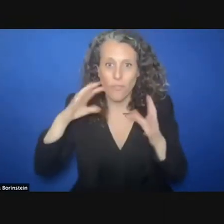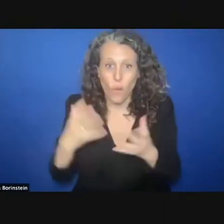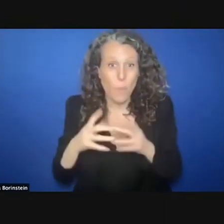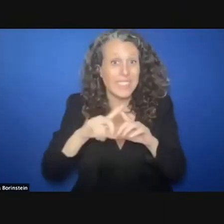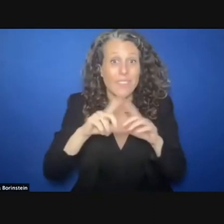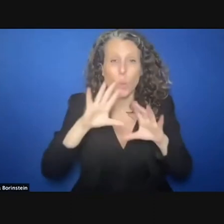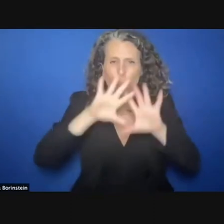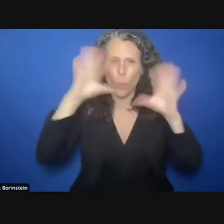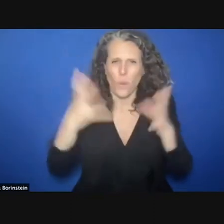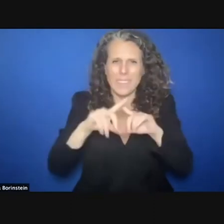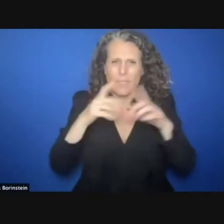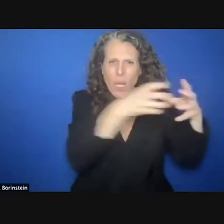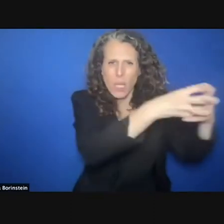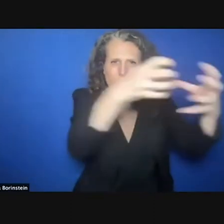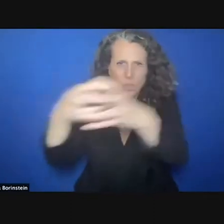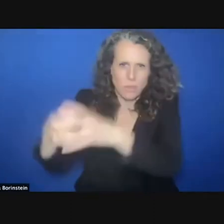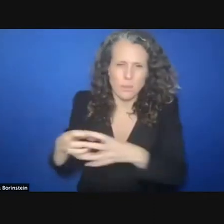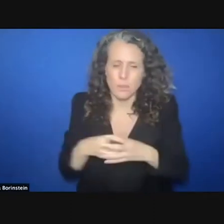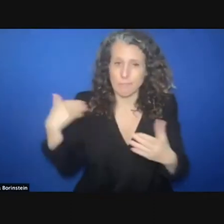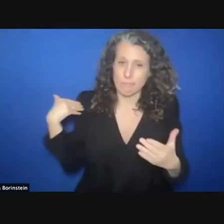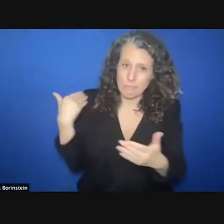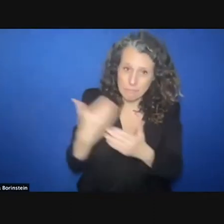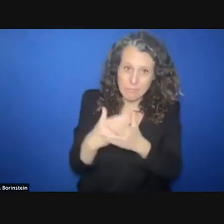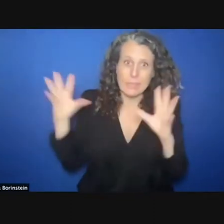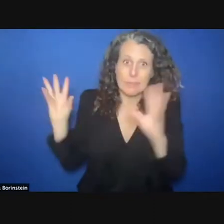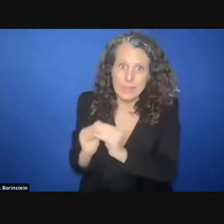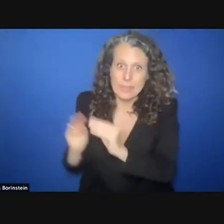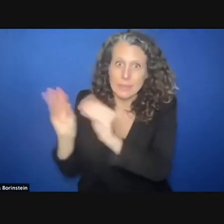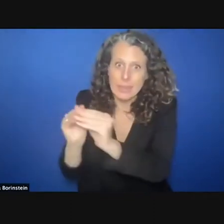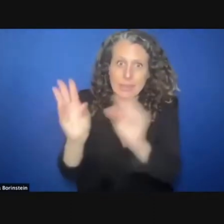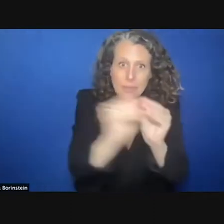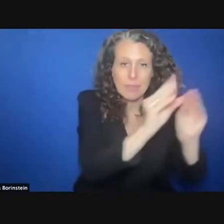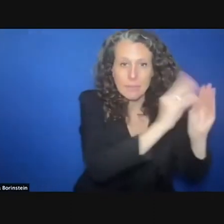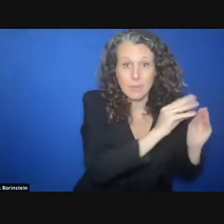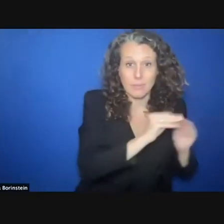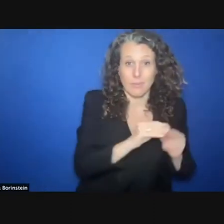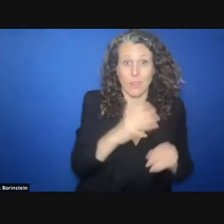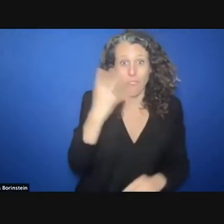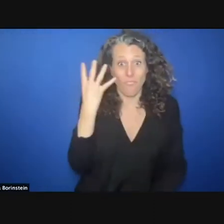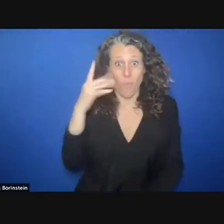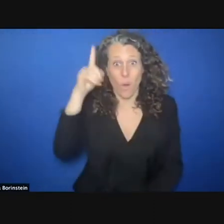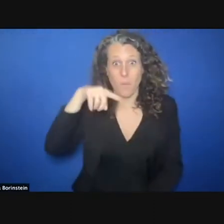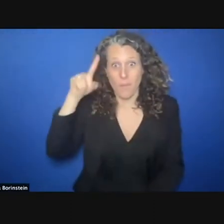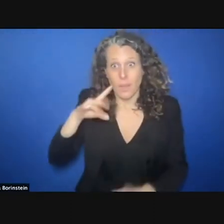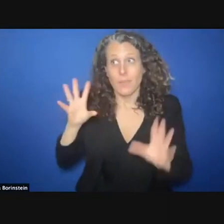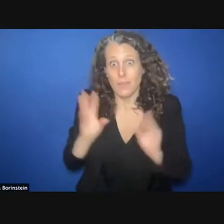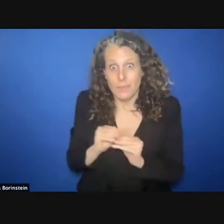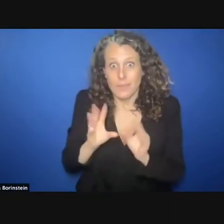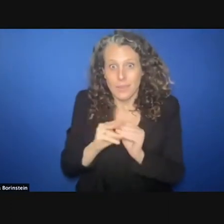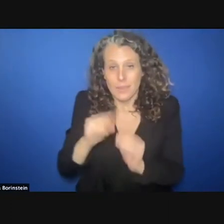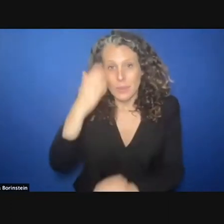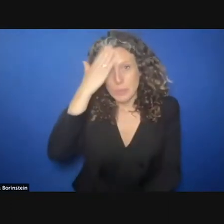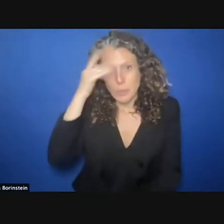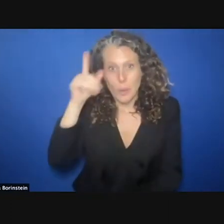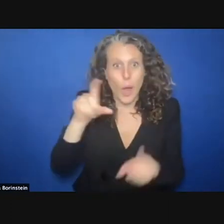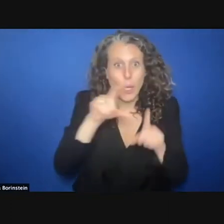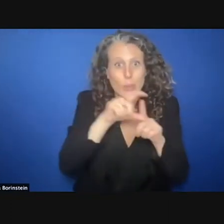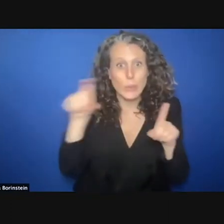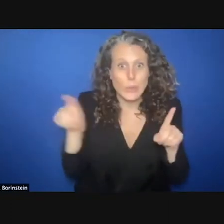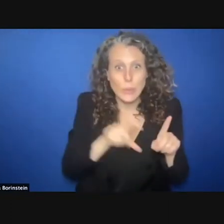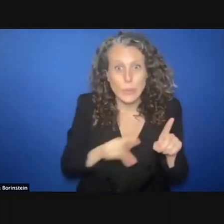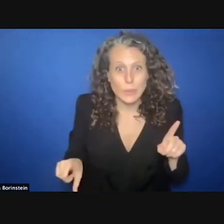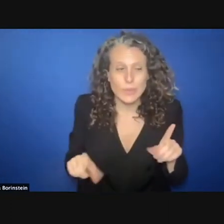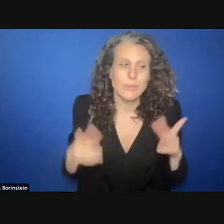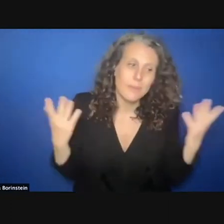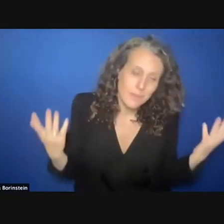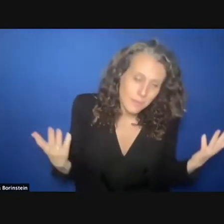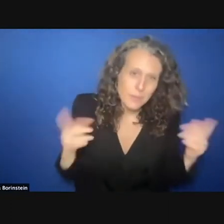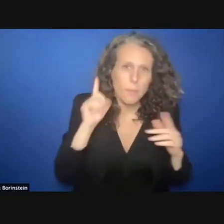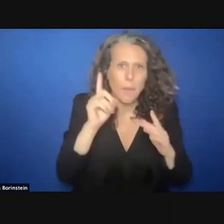four months meeting online. Could you sum up what your conclusions are in brief for us,